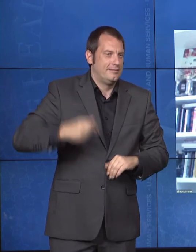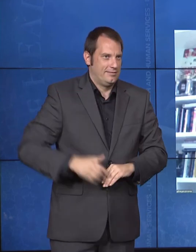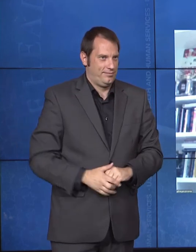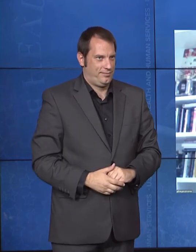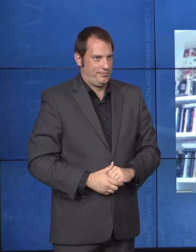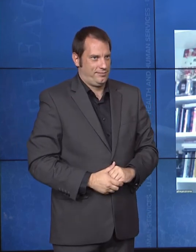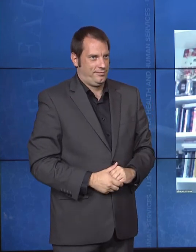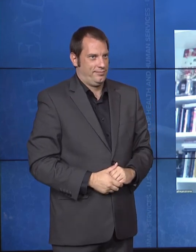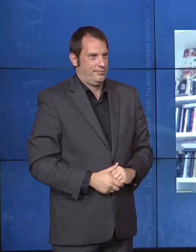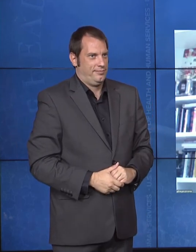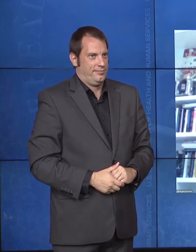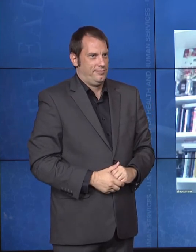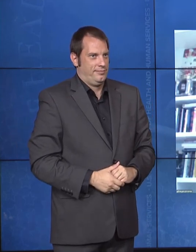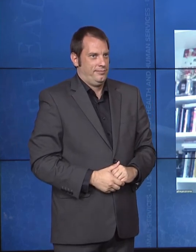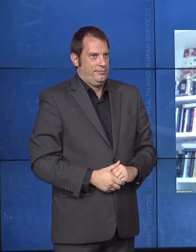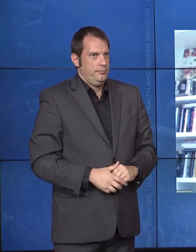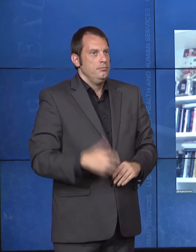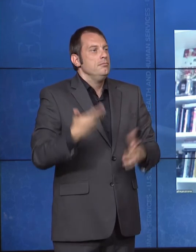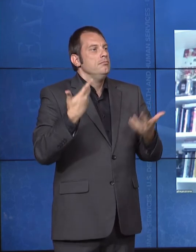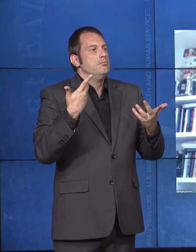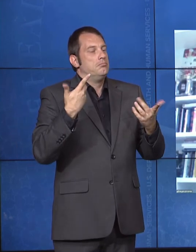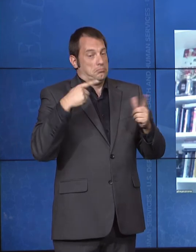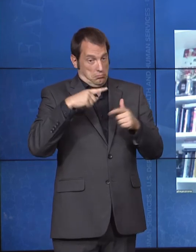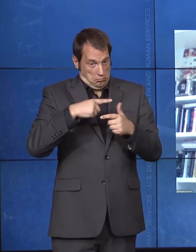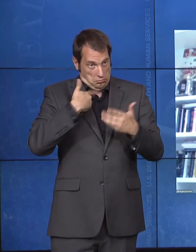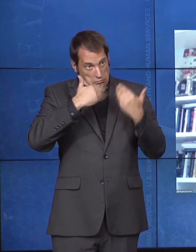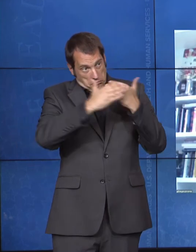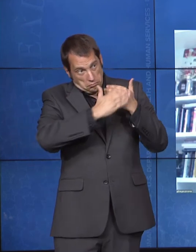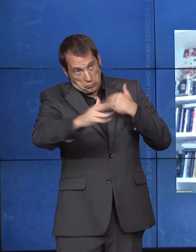fundamental inherent dignity of every human being, regardless of their ability. That's